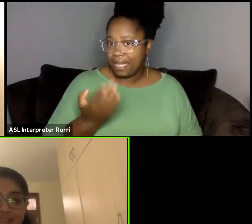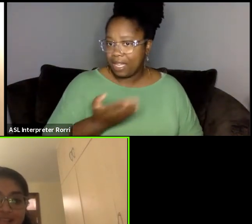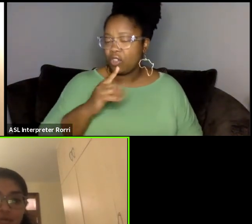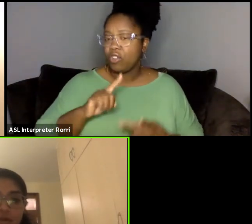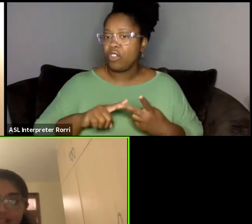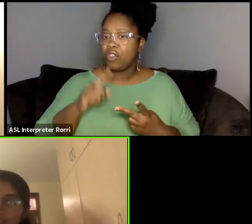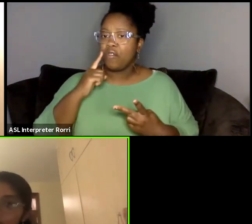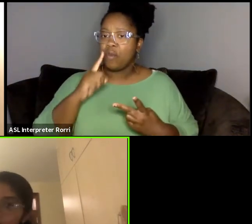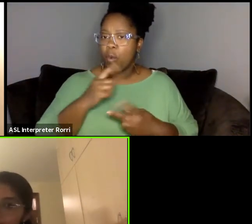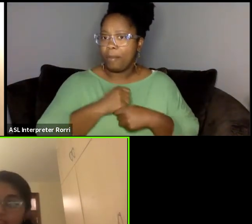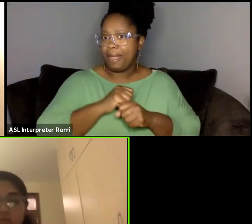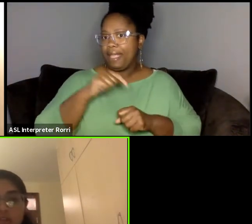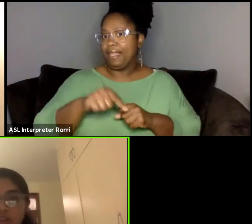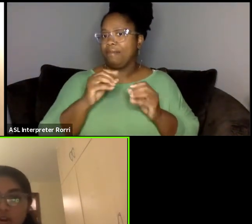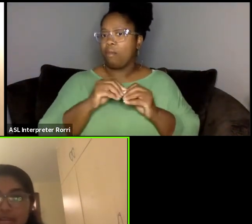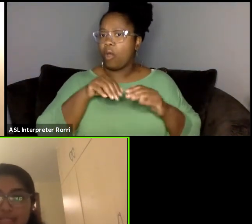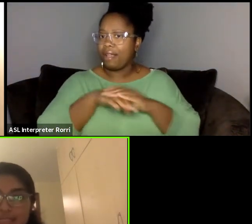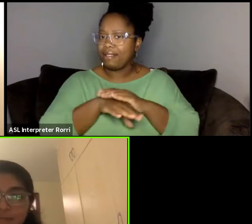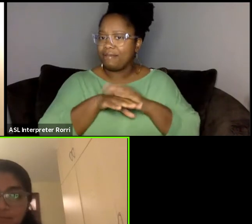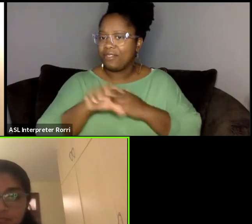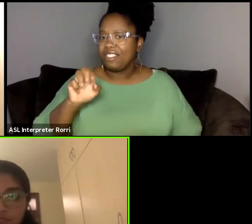this a more accessible series to all of our audiences.